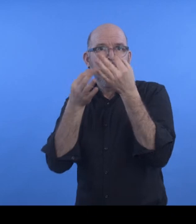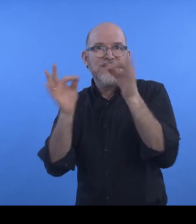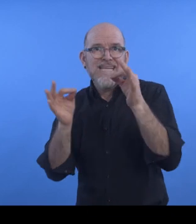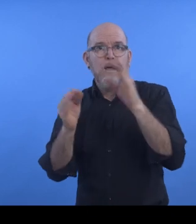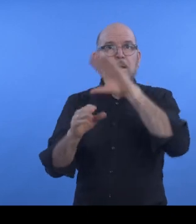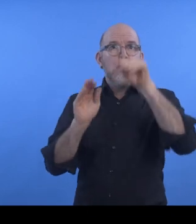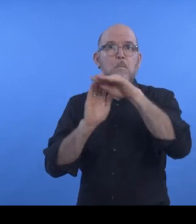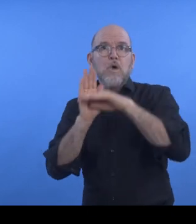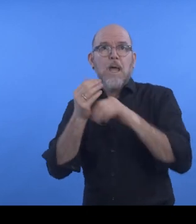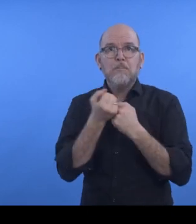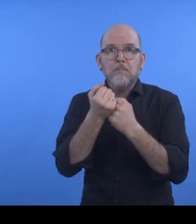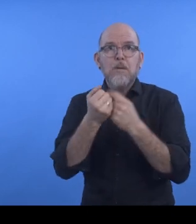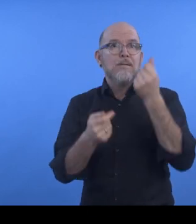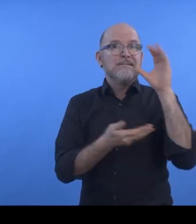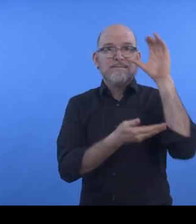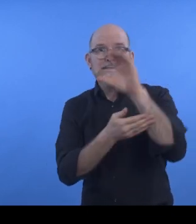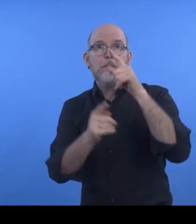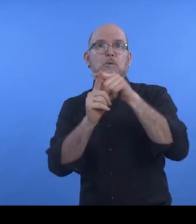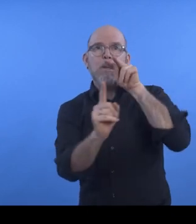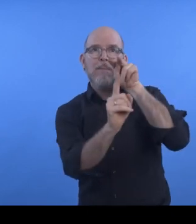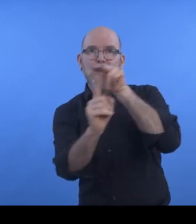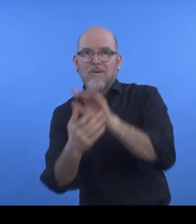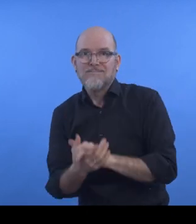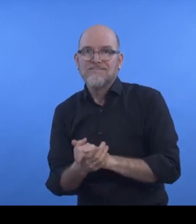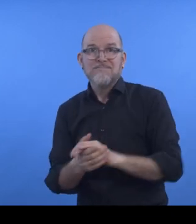Srikanth Karra: "Hey, I am Srikanth Karra from Mphasis.